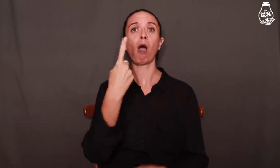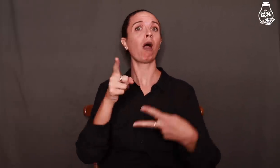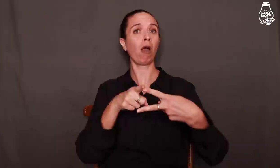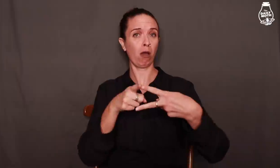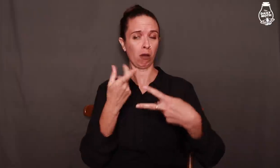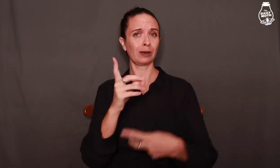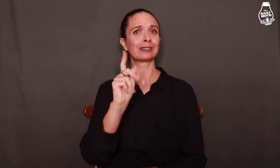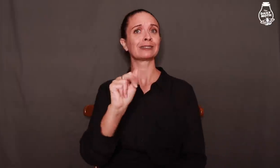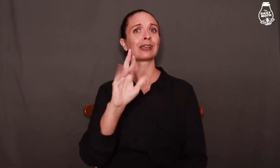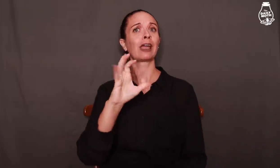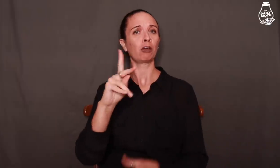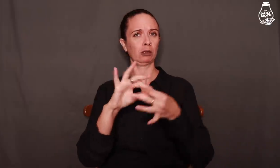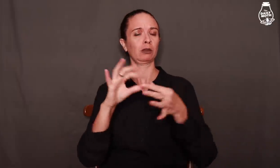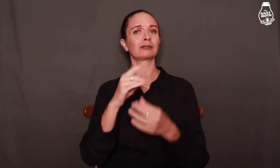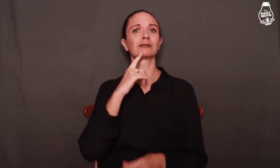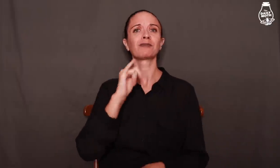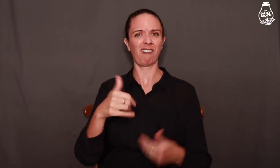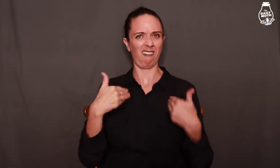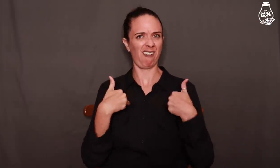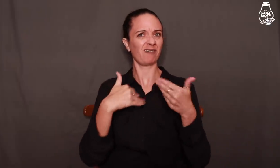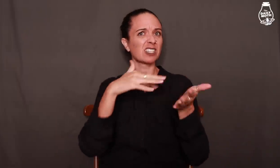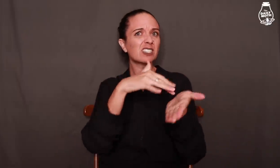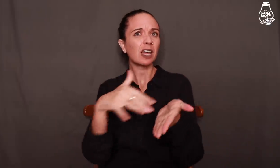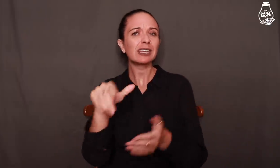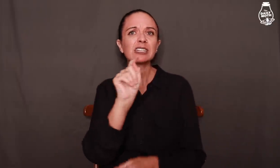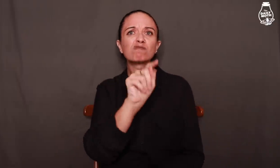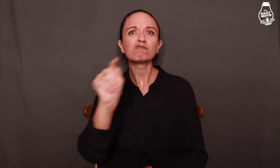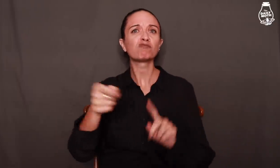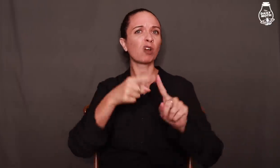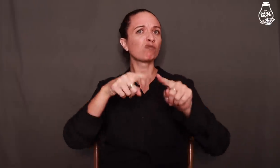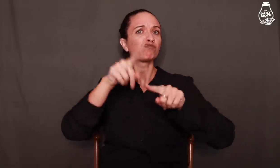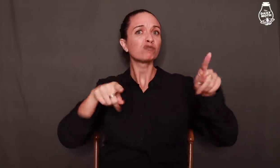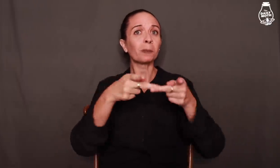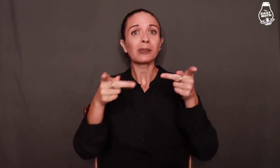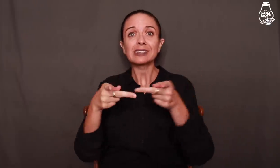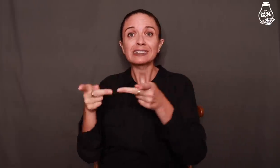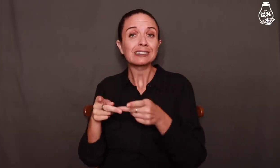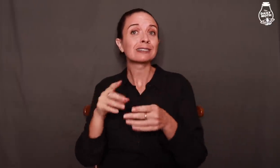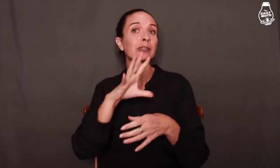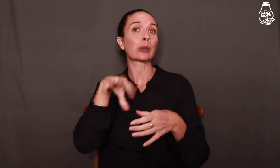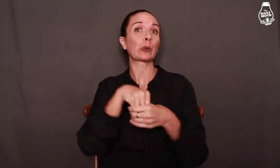One is that Darrick says that studies from a various places